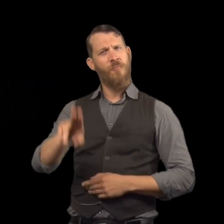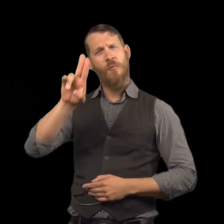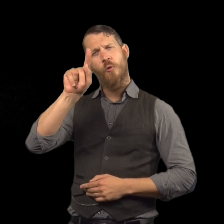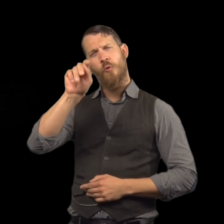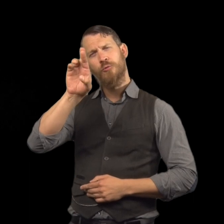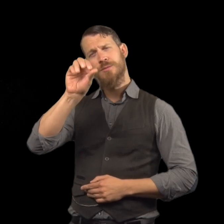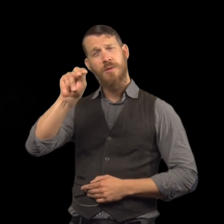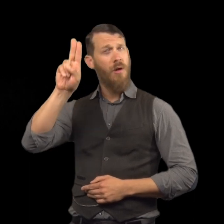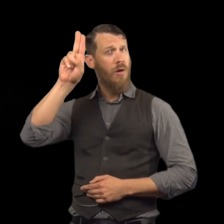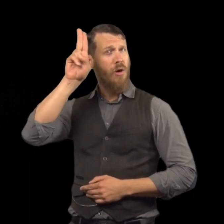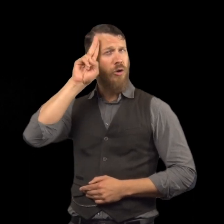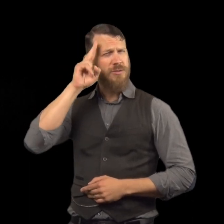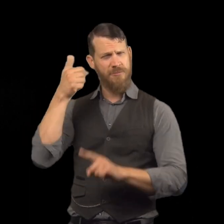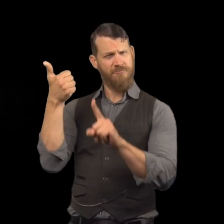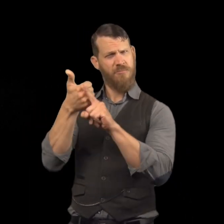Now, it happened on a Sunday afternoon.